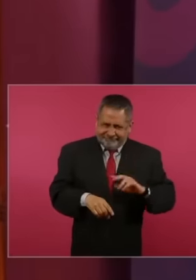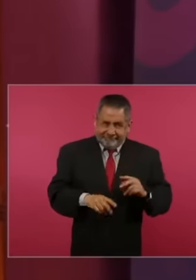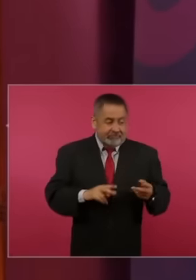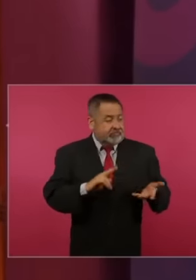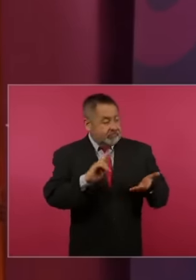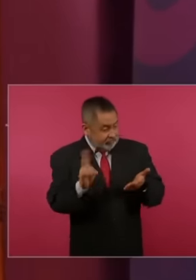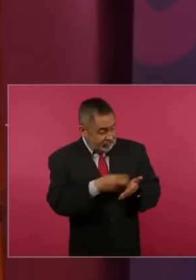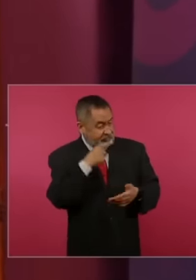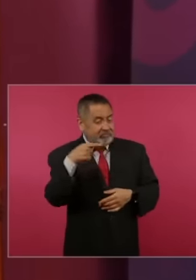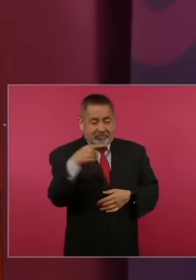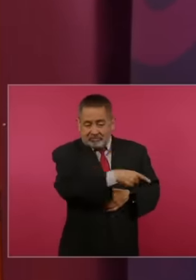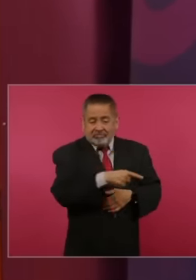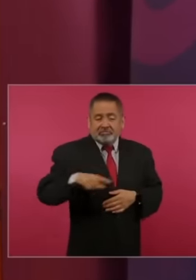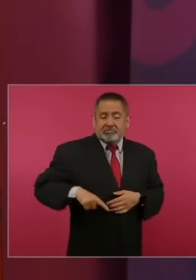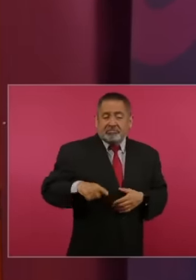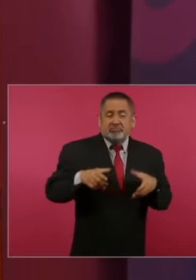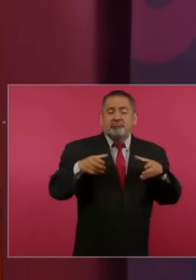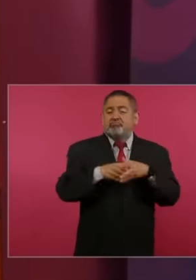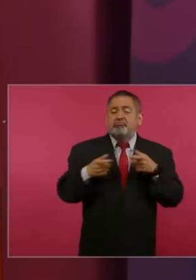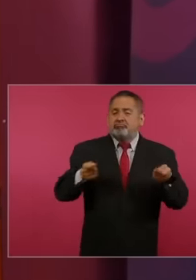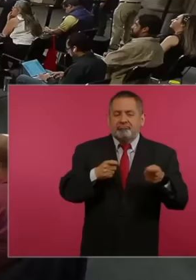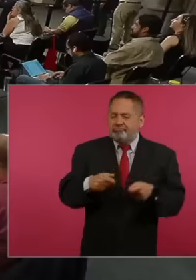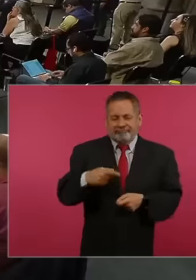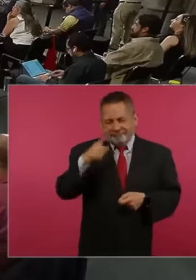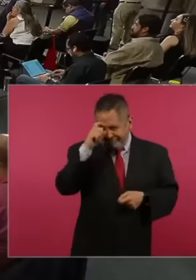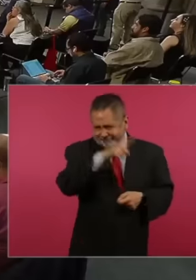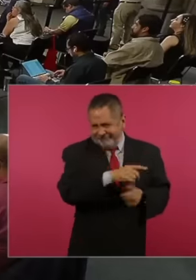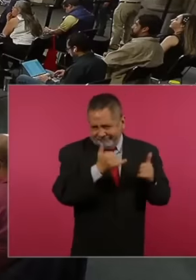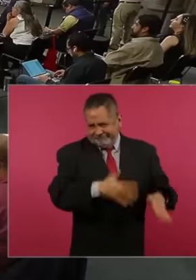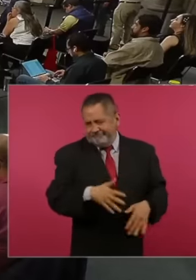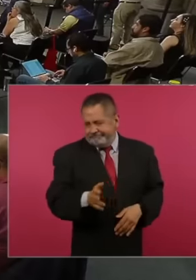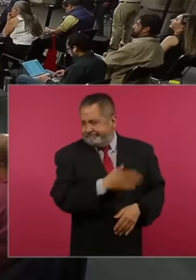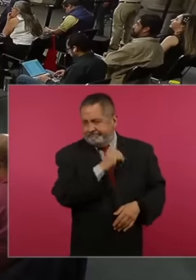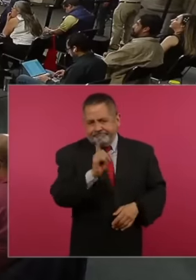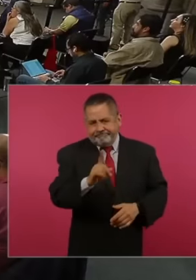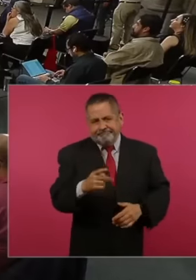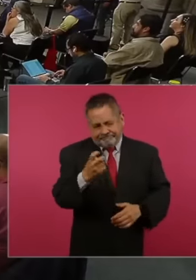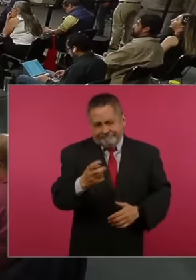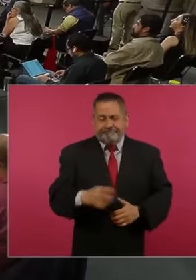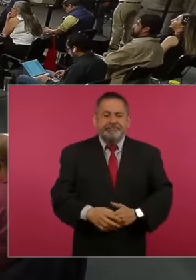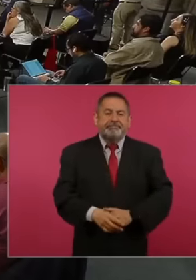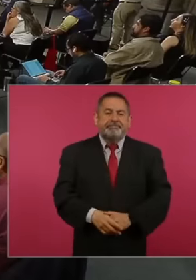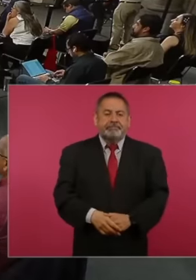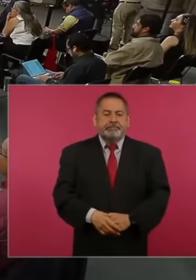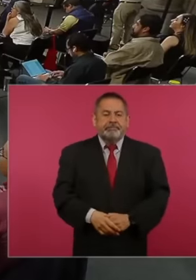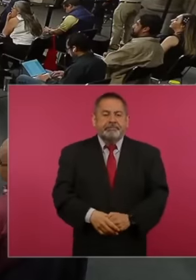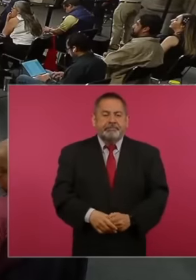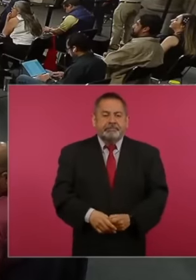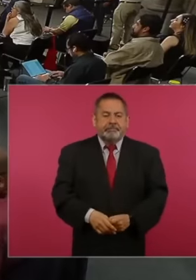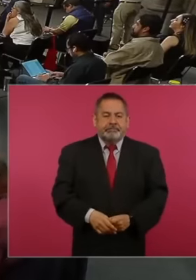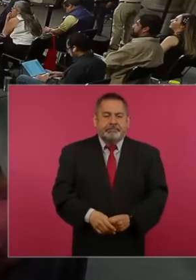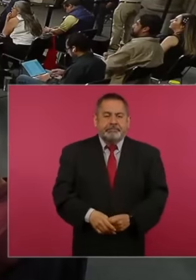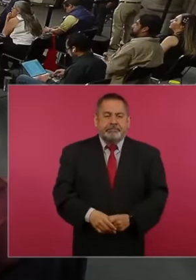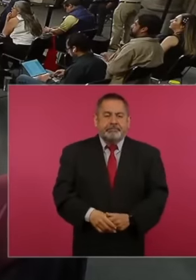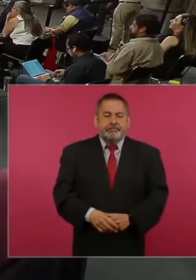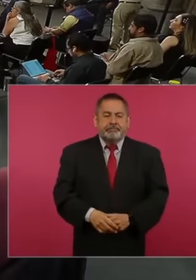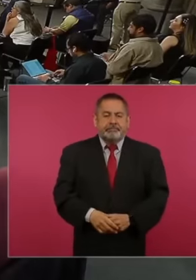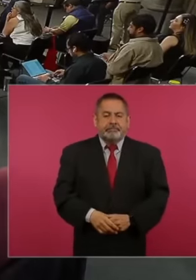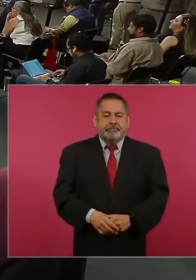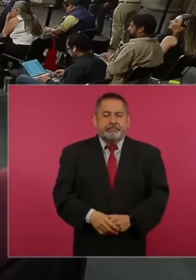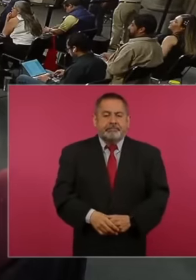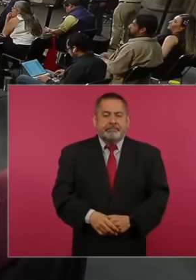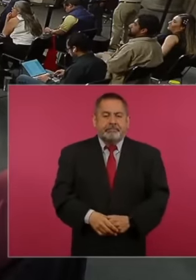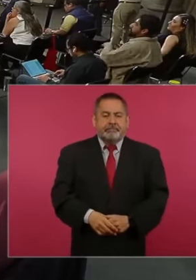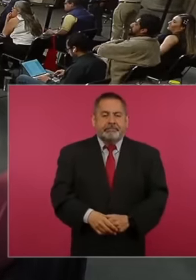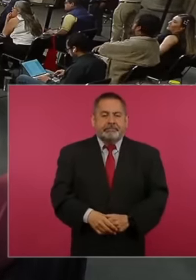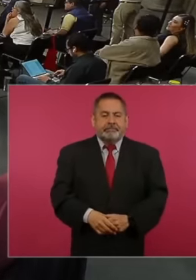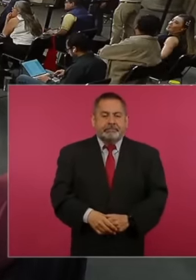corrupt to return Well but